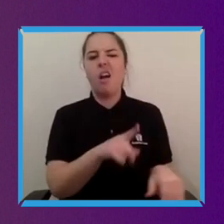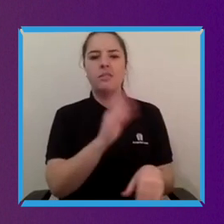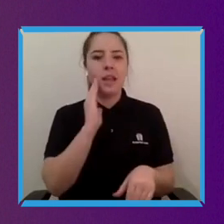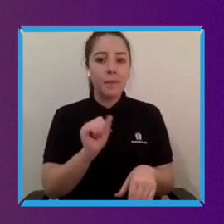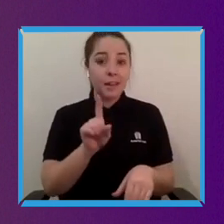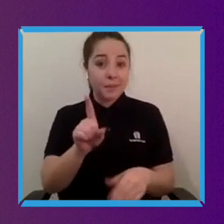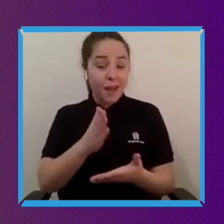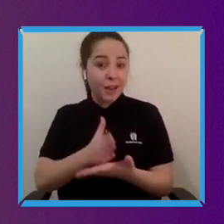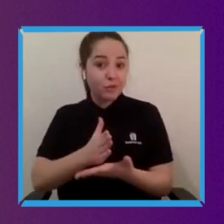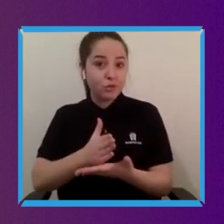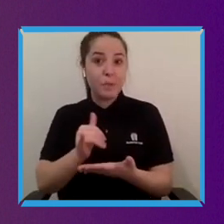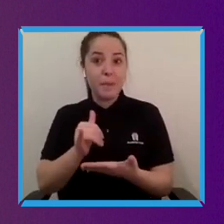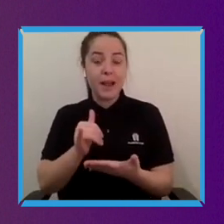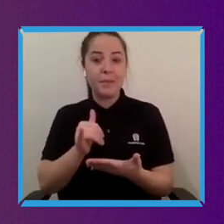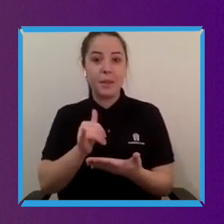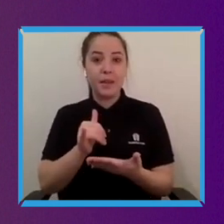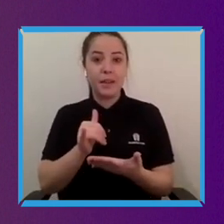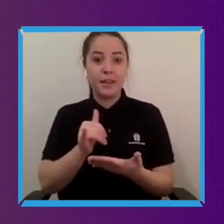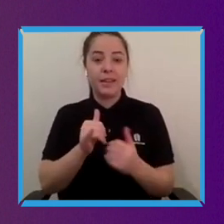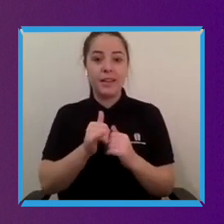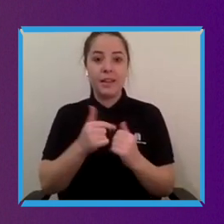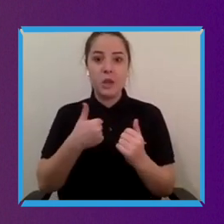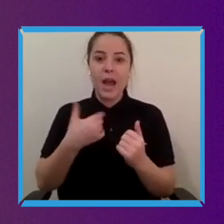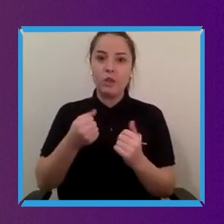bajillions and bajillions just to get your product up and running